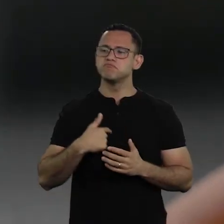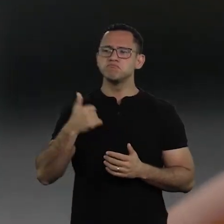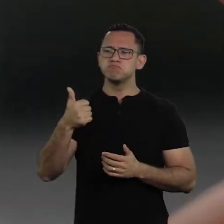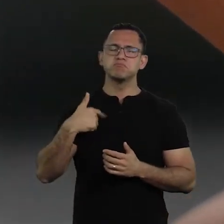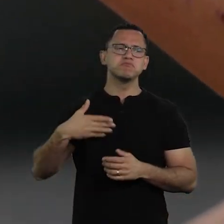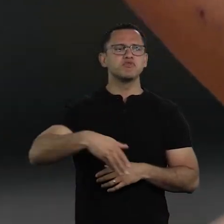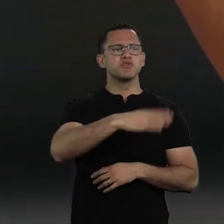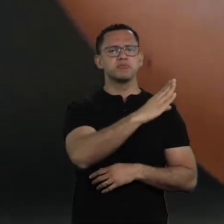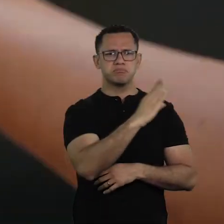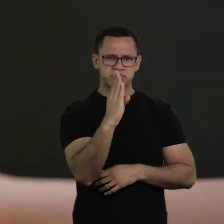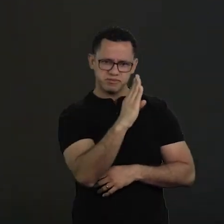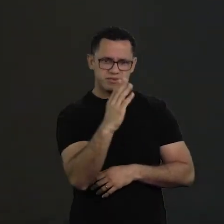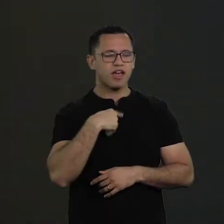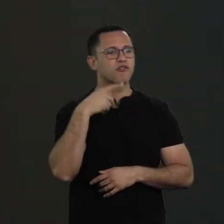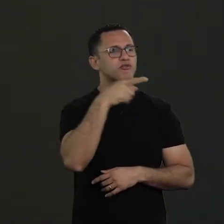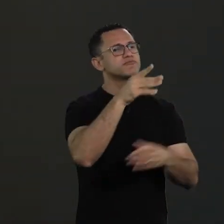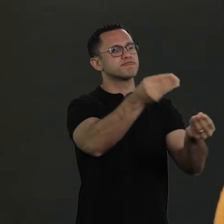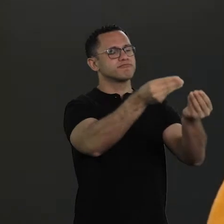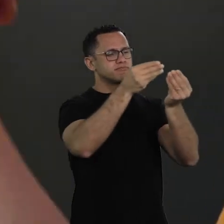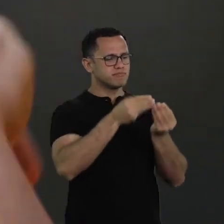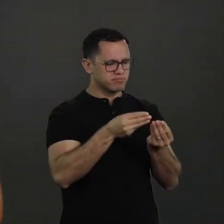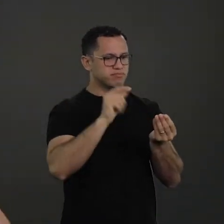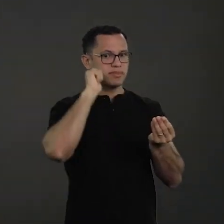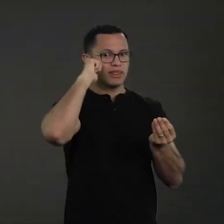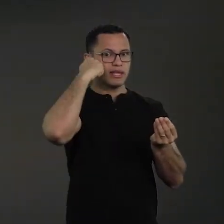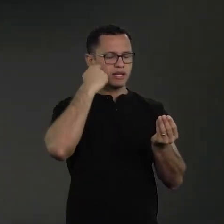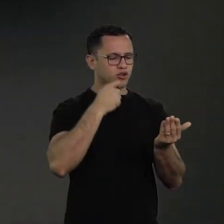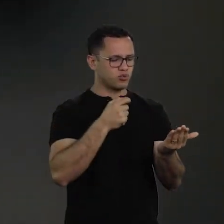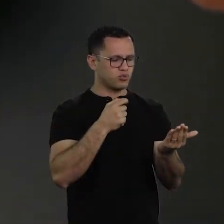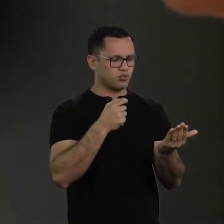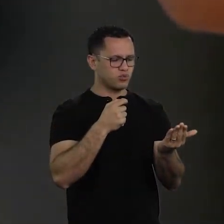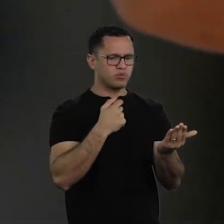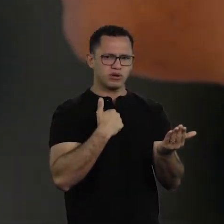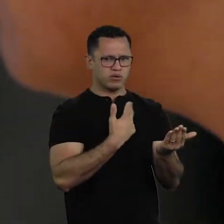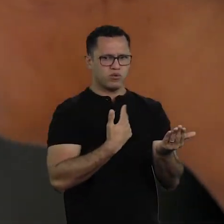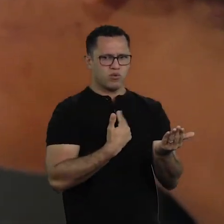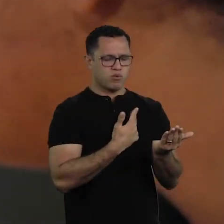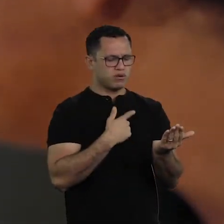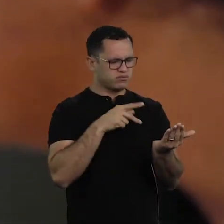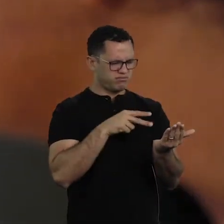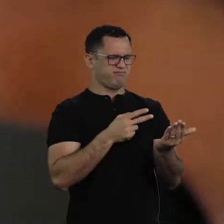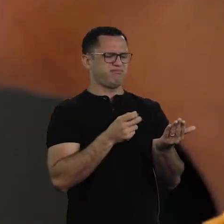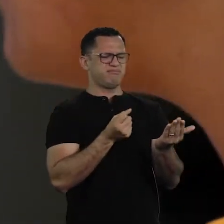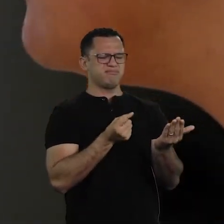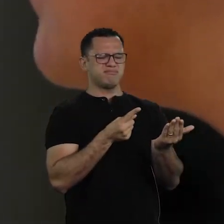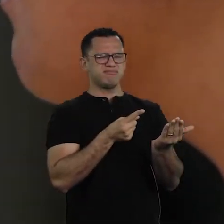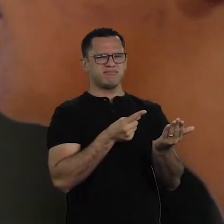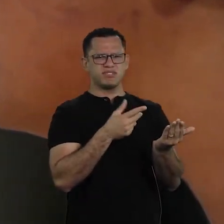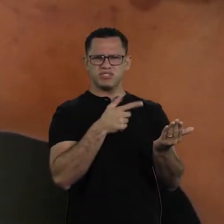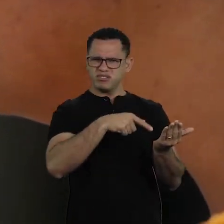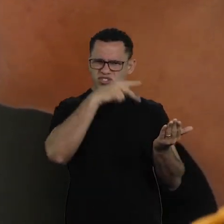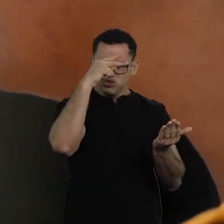at first I didn't even like it, because I said: these stories are the ones that my grandma tells me, it's the stories of my neighbors,